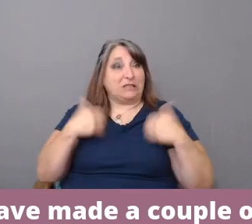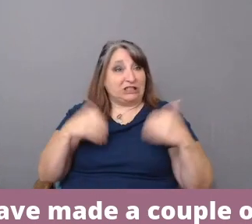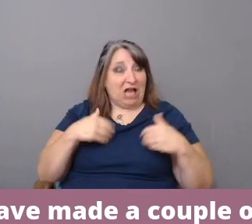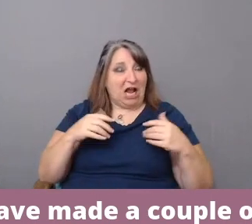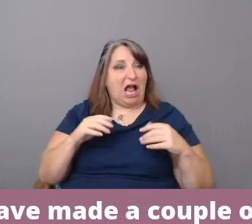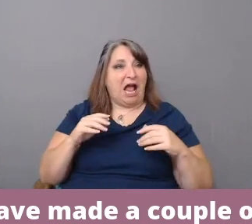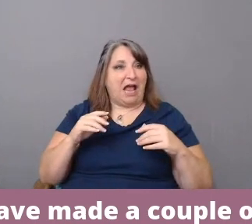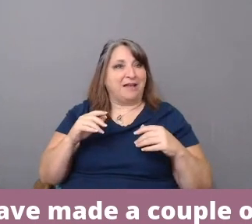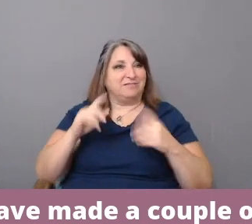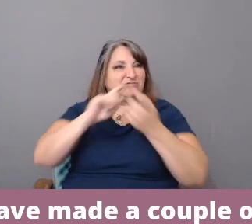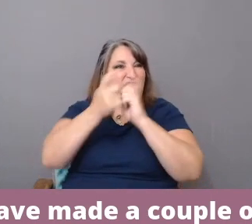And when I got my first--